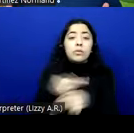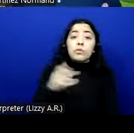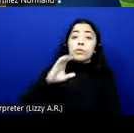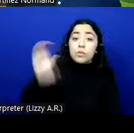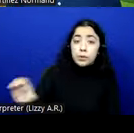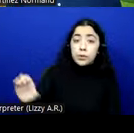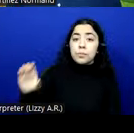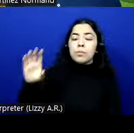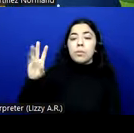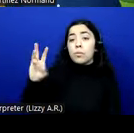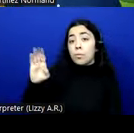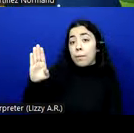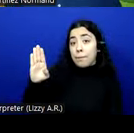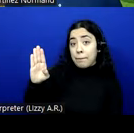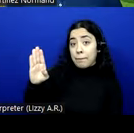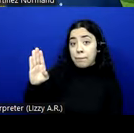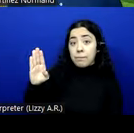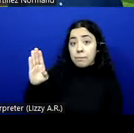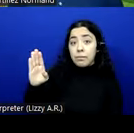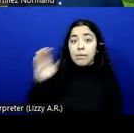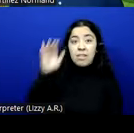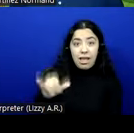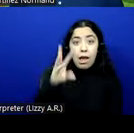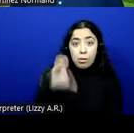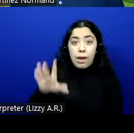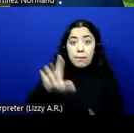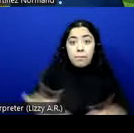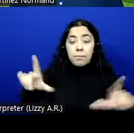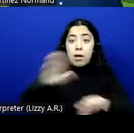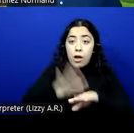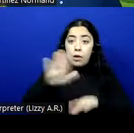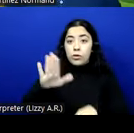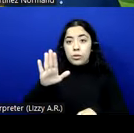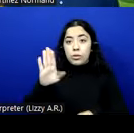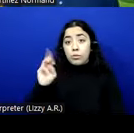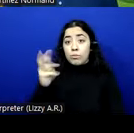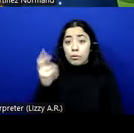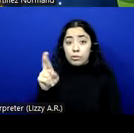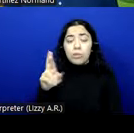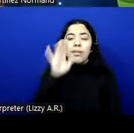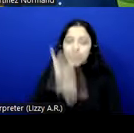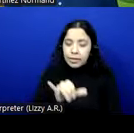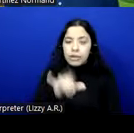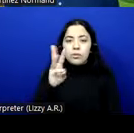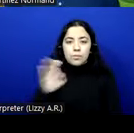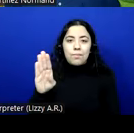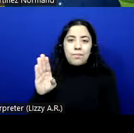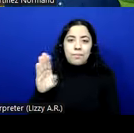that web-based Zoom version is web content. And then it has to conform to Chapter 6.